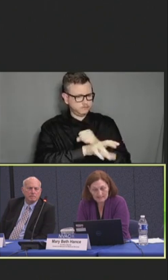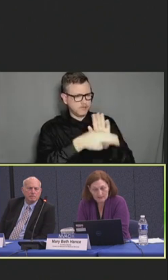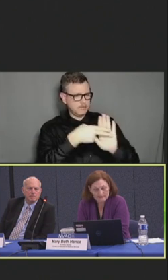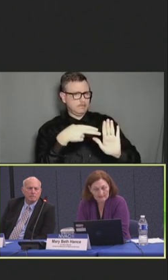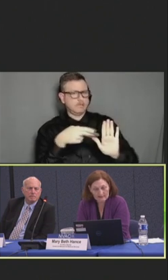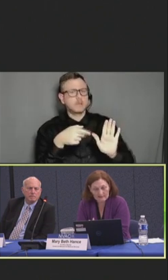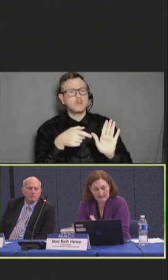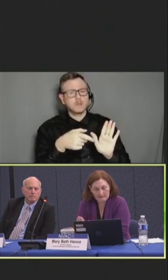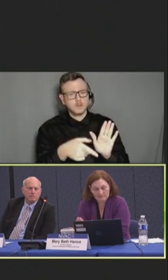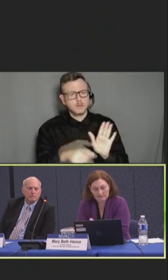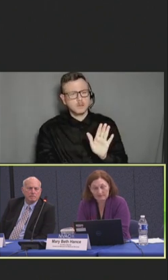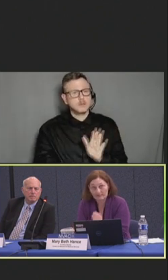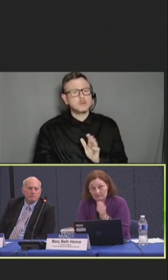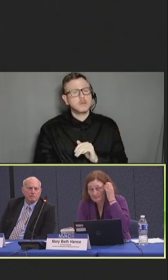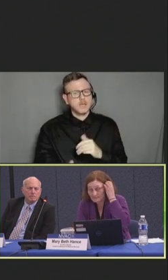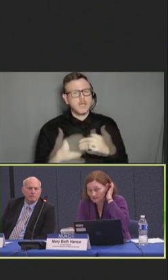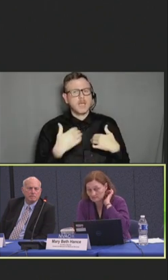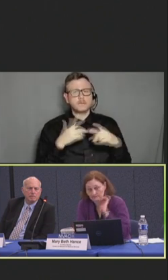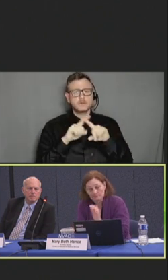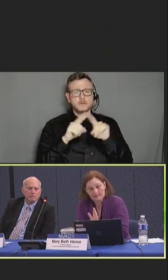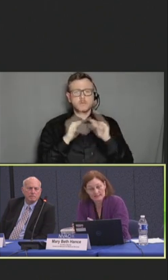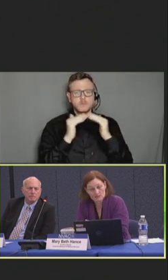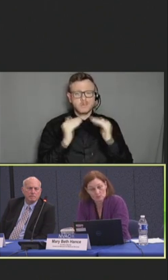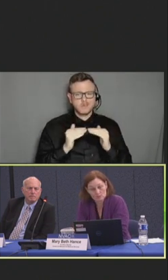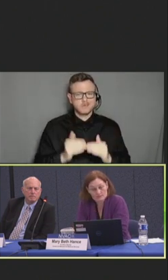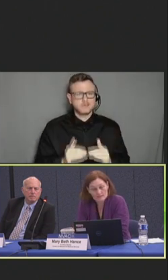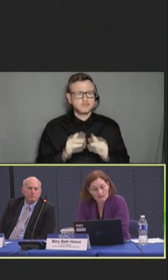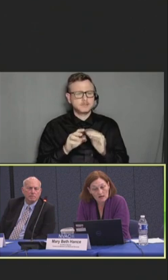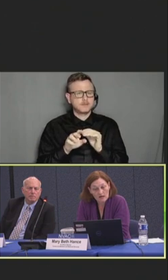know, have different levels of media tools.